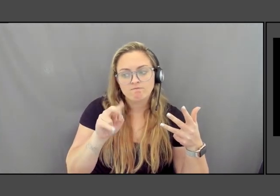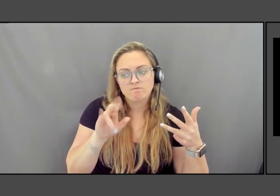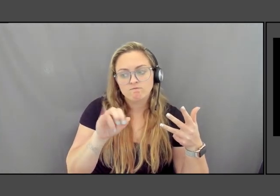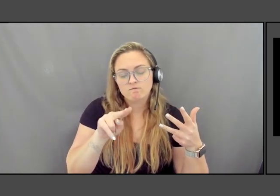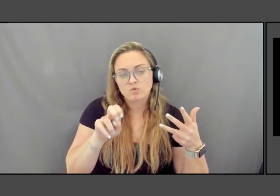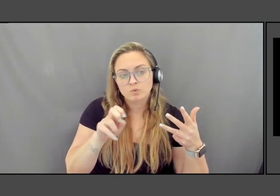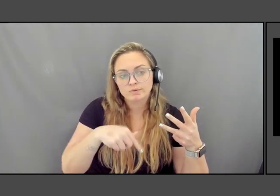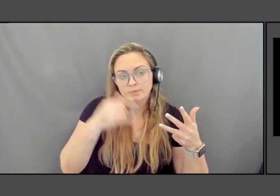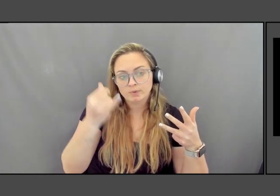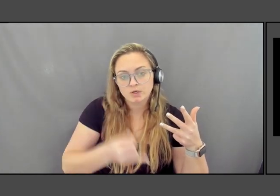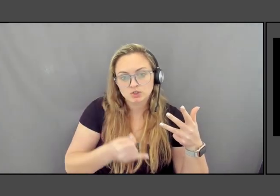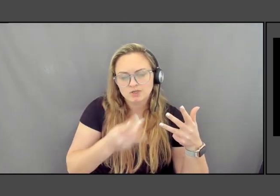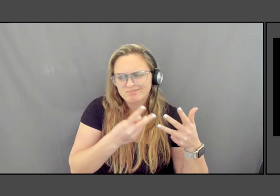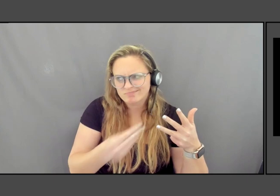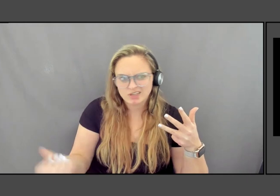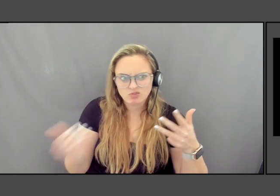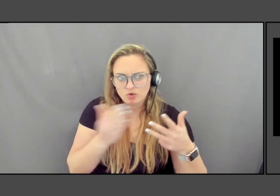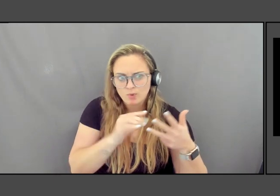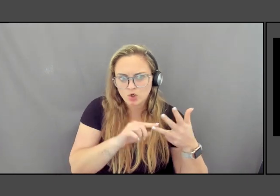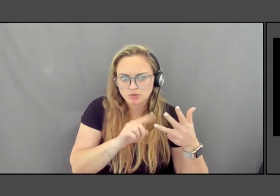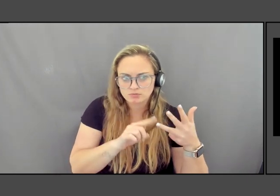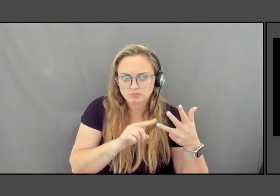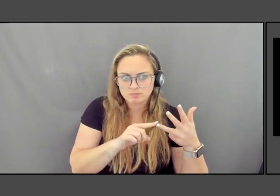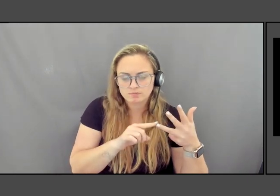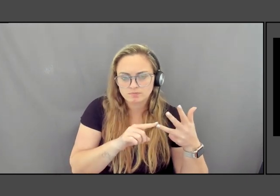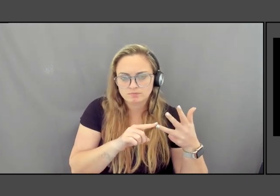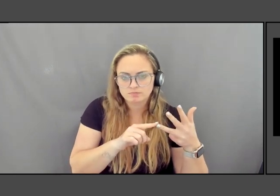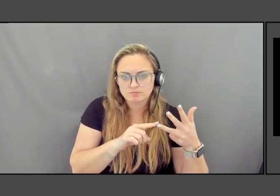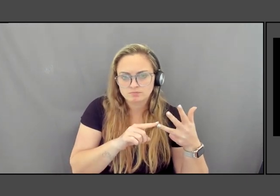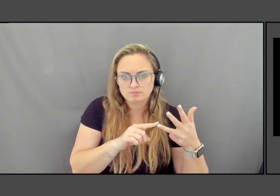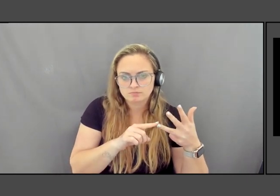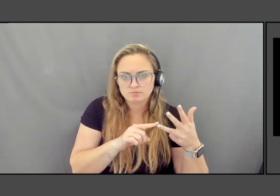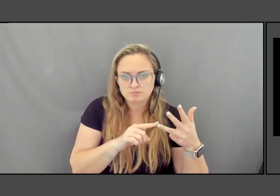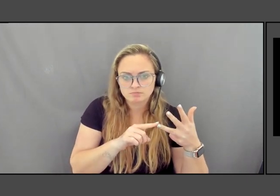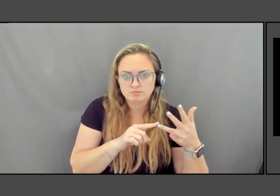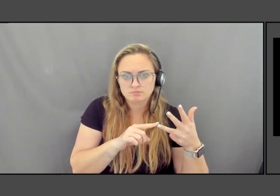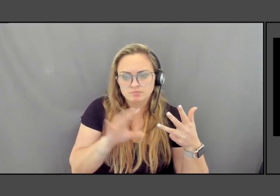multi-sided work out along the Columbia River that intertwines the history